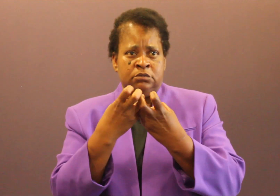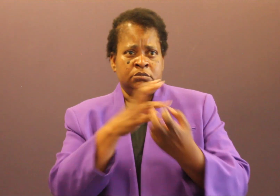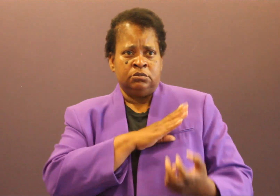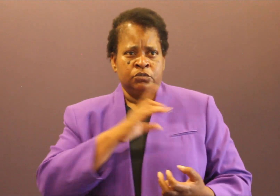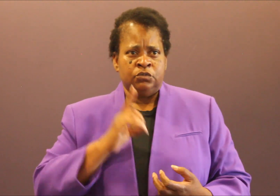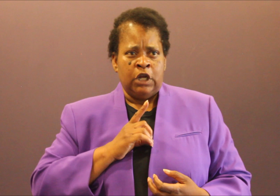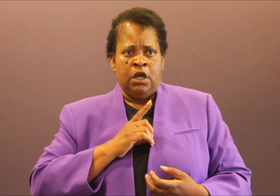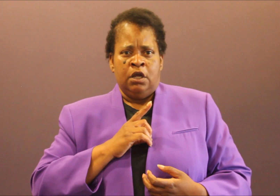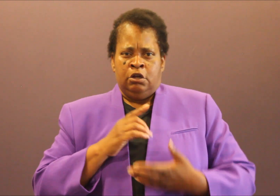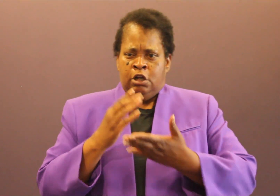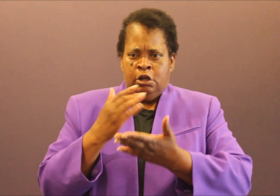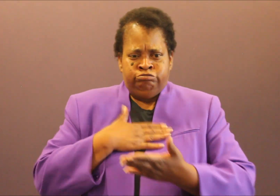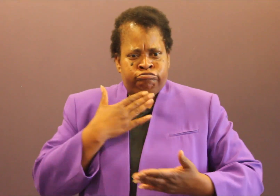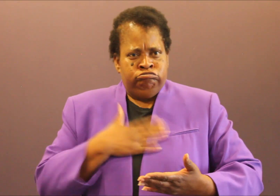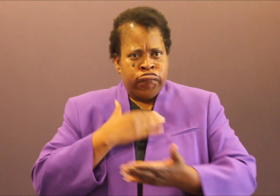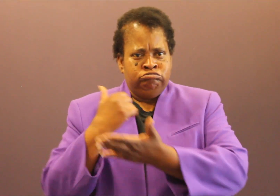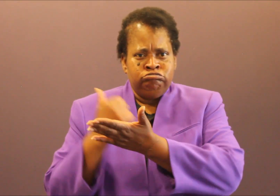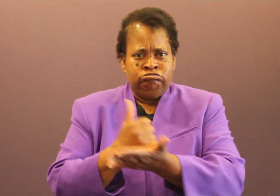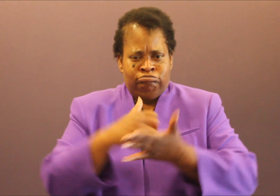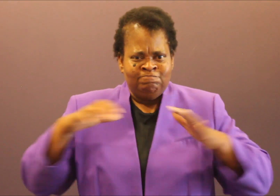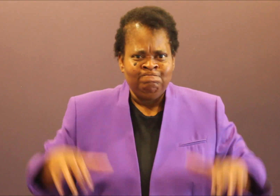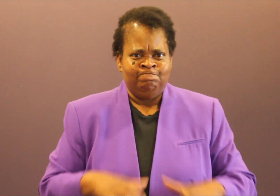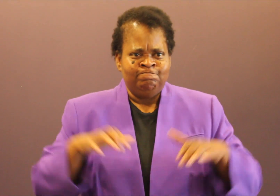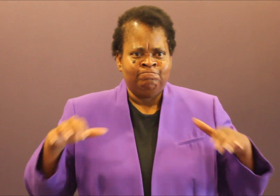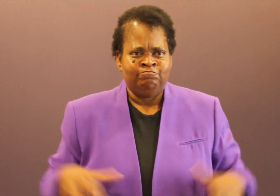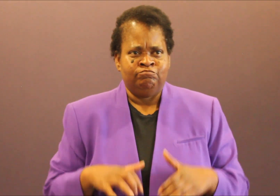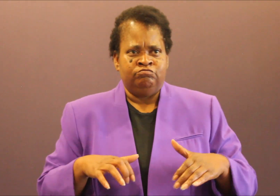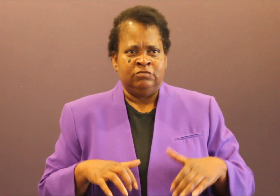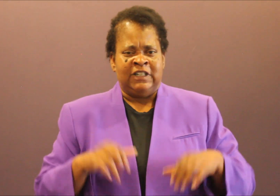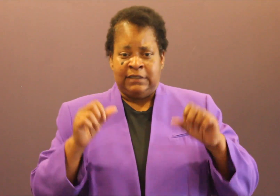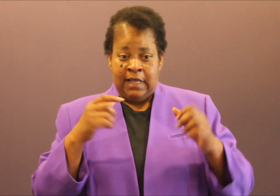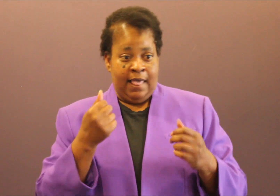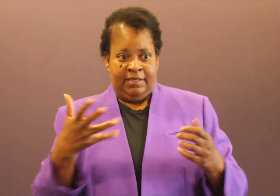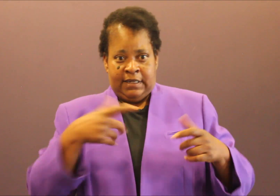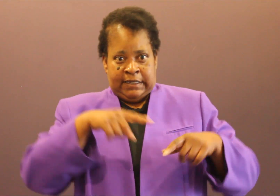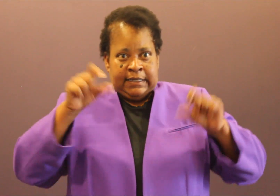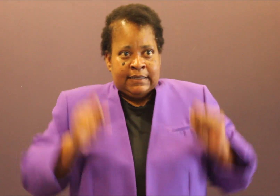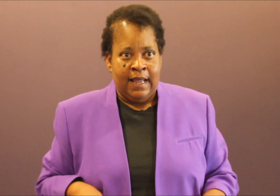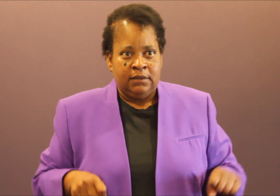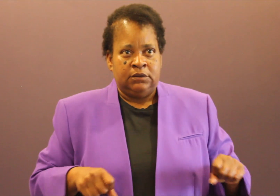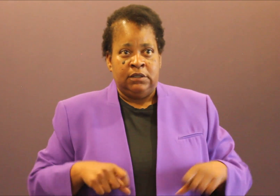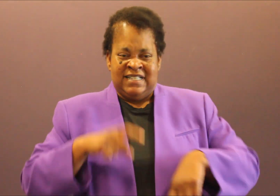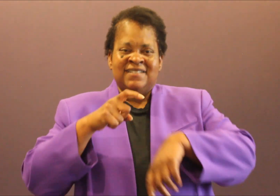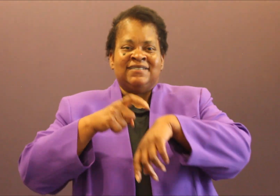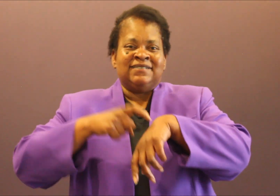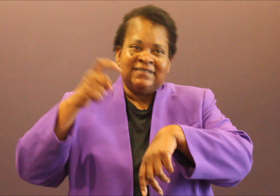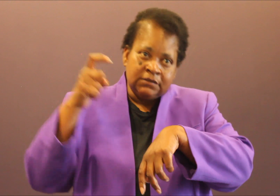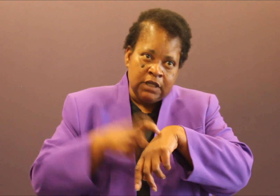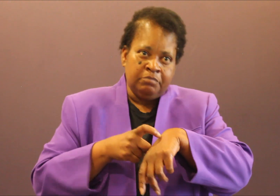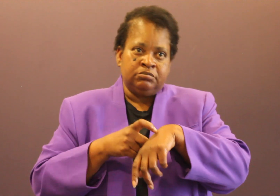if this is the cover that the city needs to use to finally make some